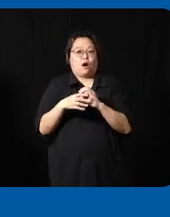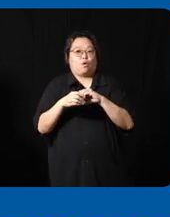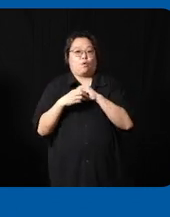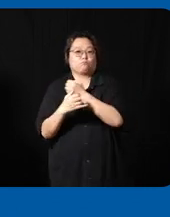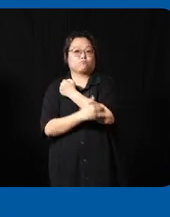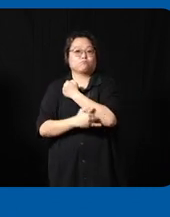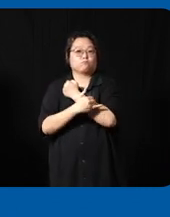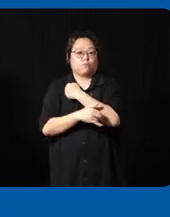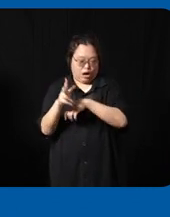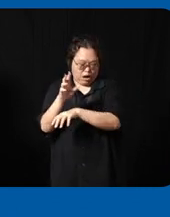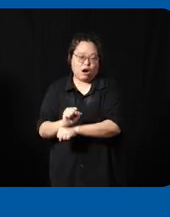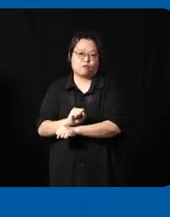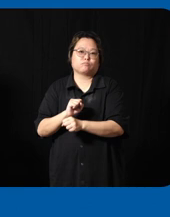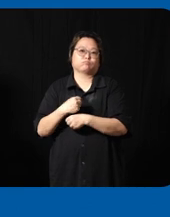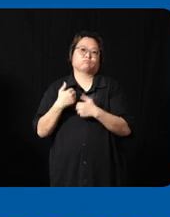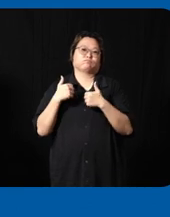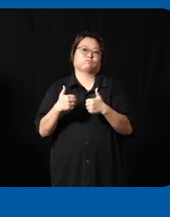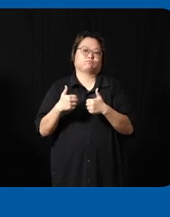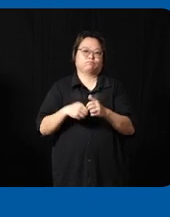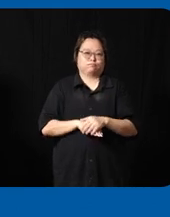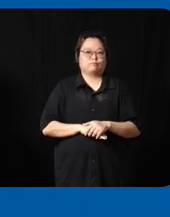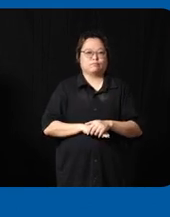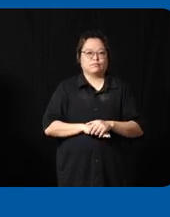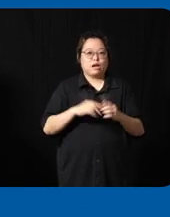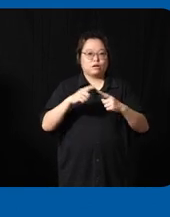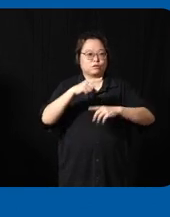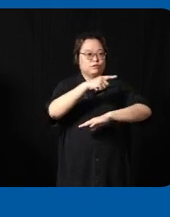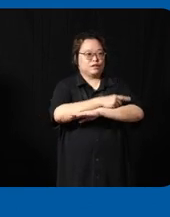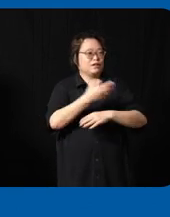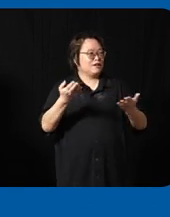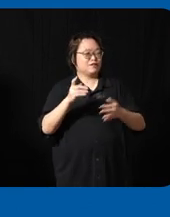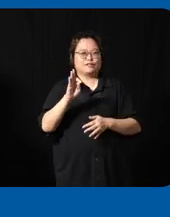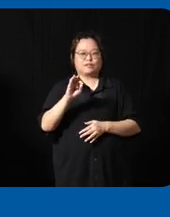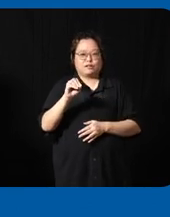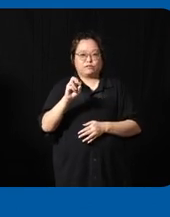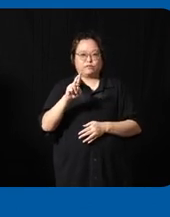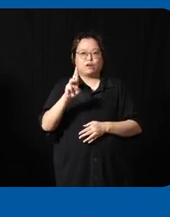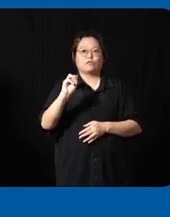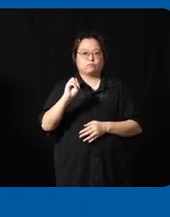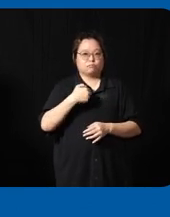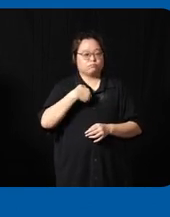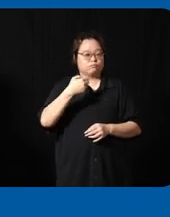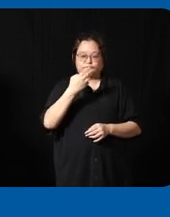impact so I'm quite happy that today we have this forum I see as really the first step for SG enable